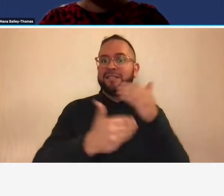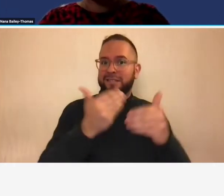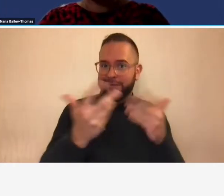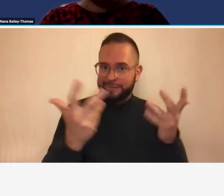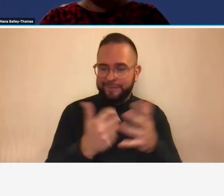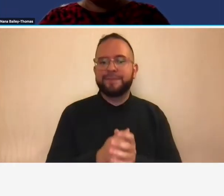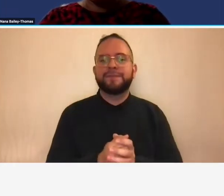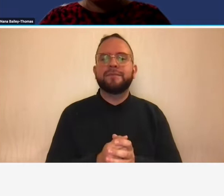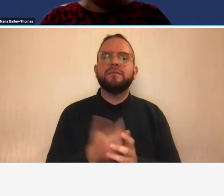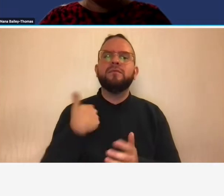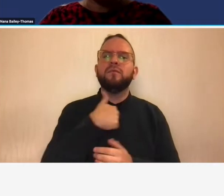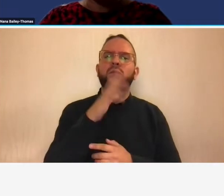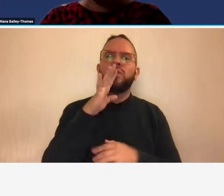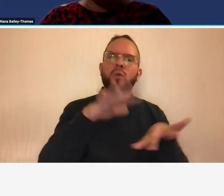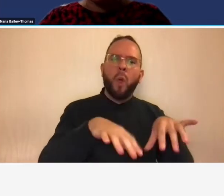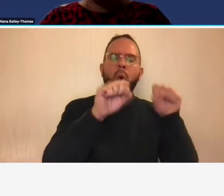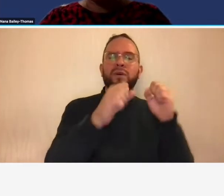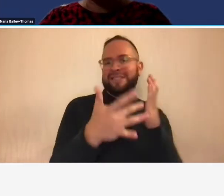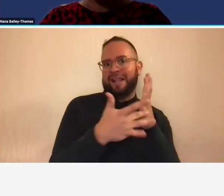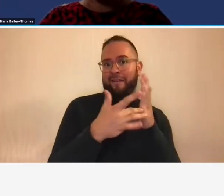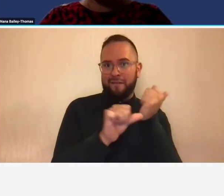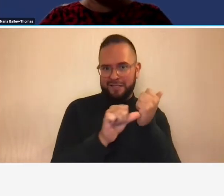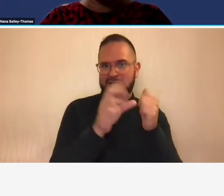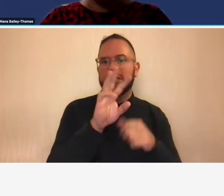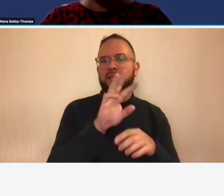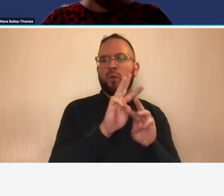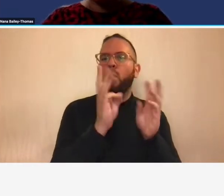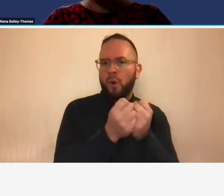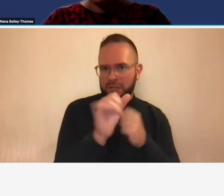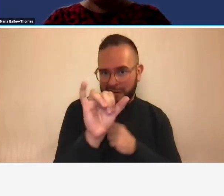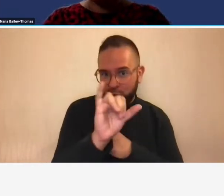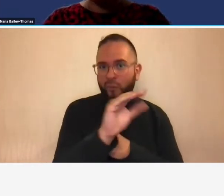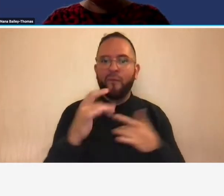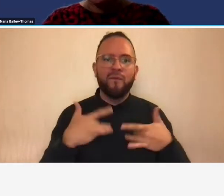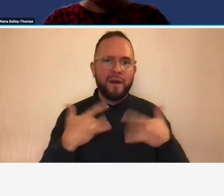series of technical assistant workshops and events which will cover topics such as